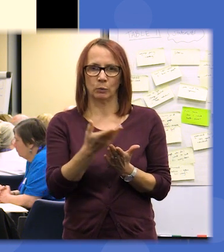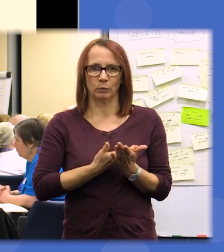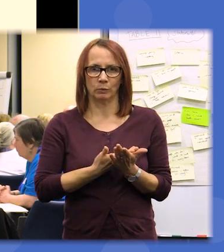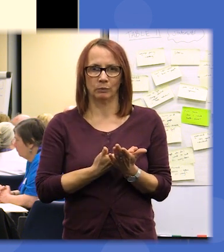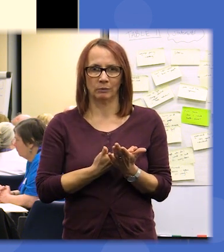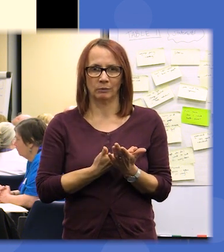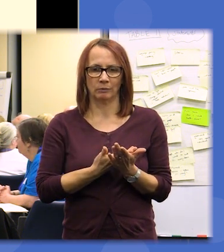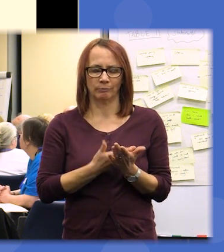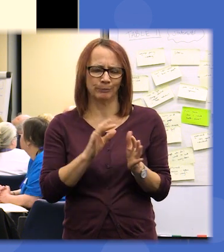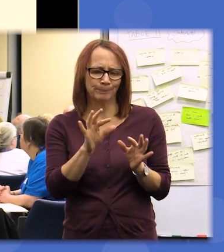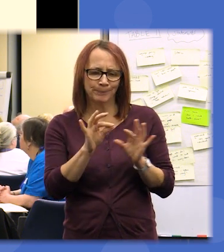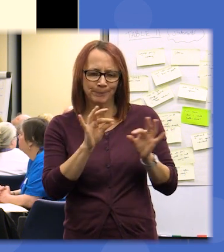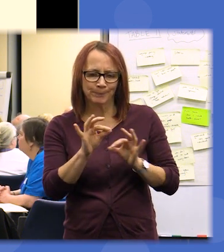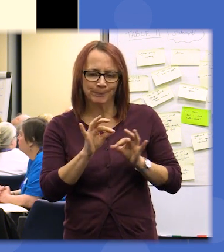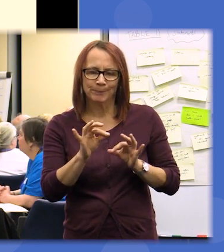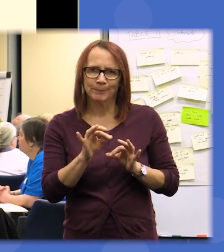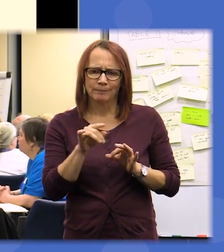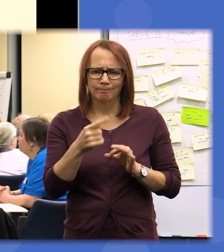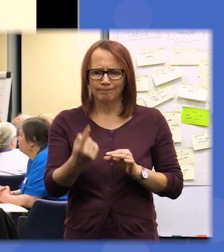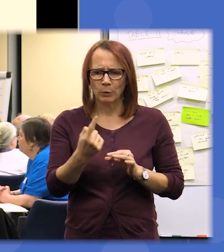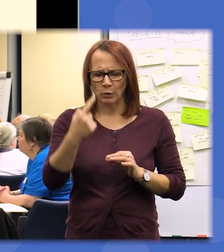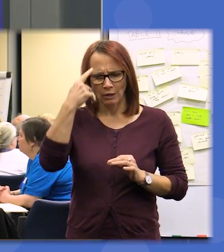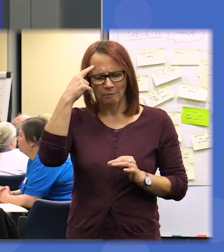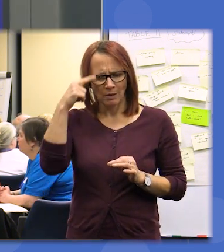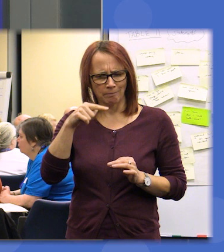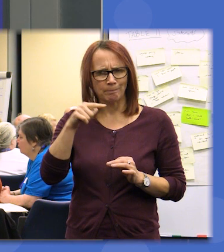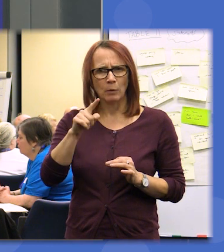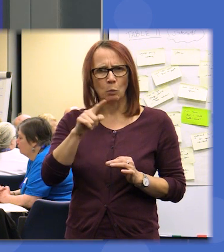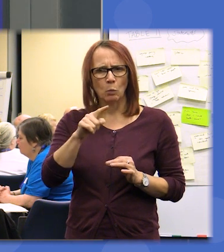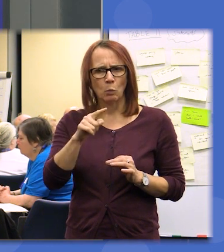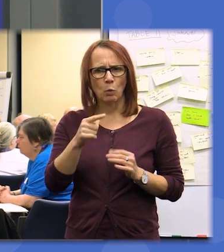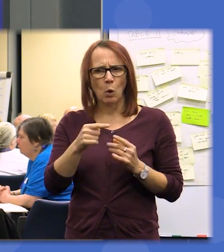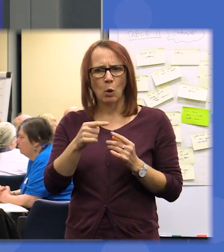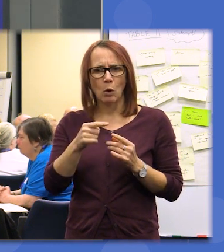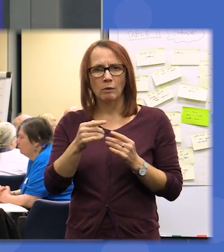be selecting what you think it's most important to discuss in future weekends